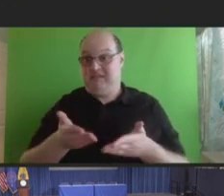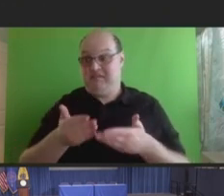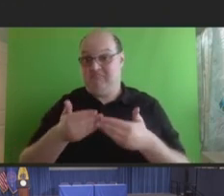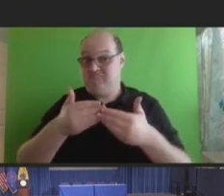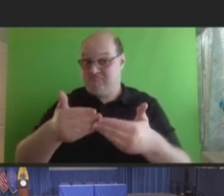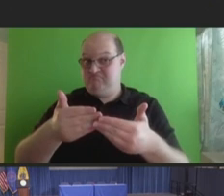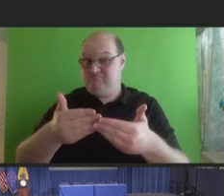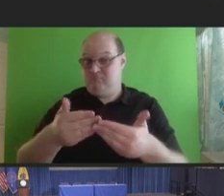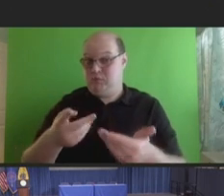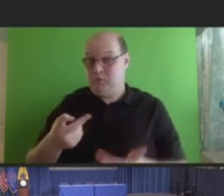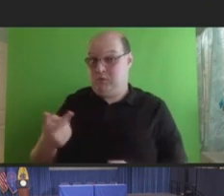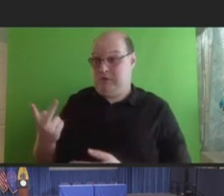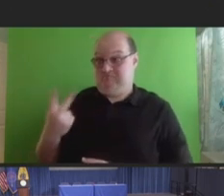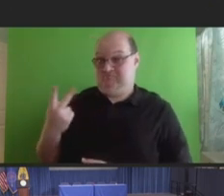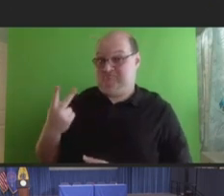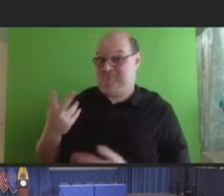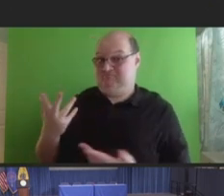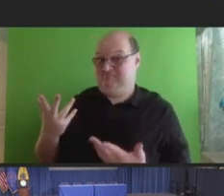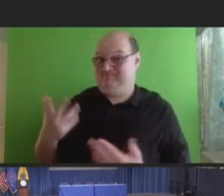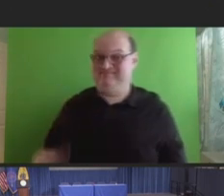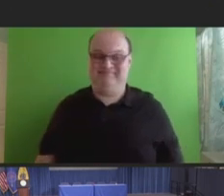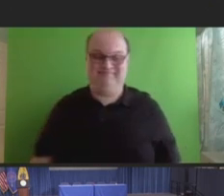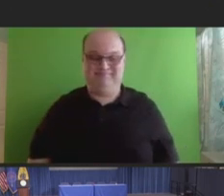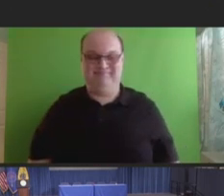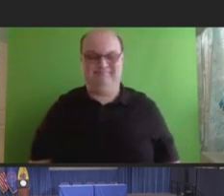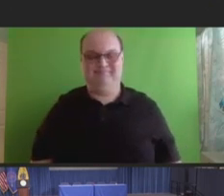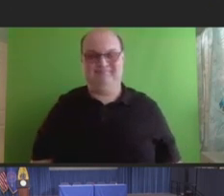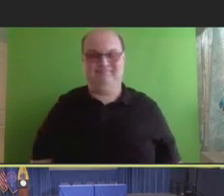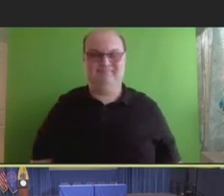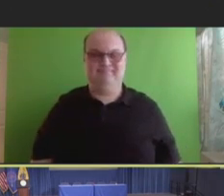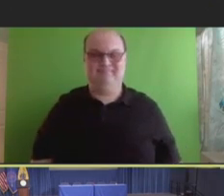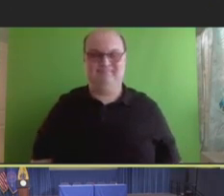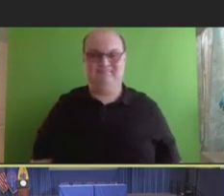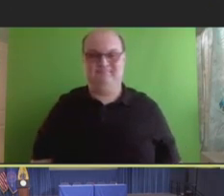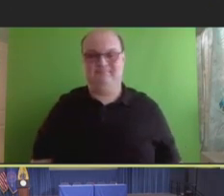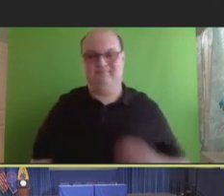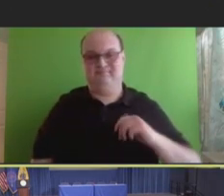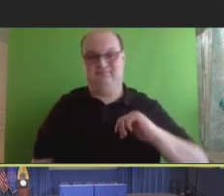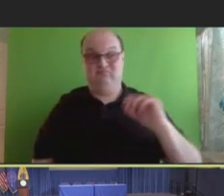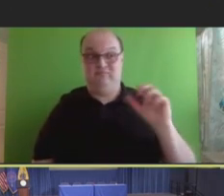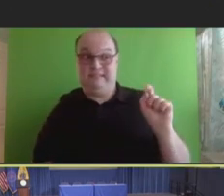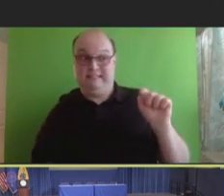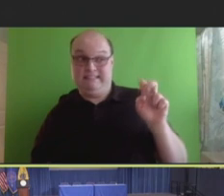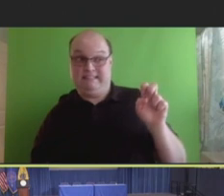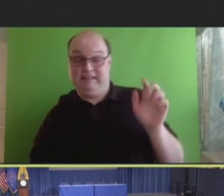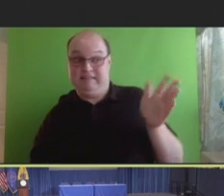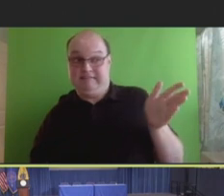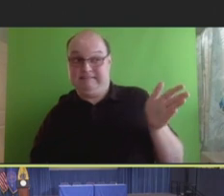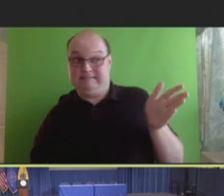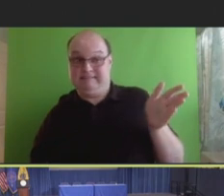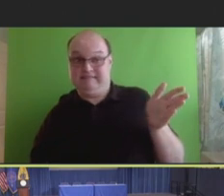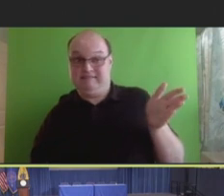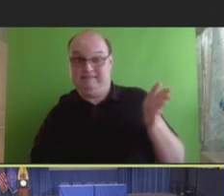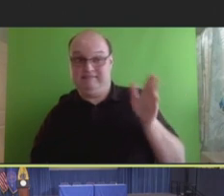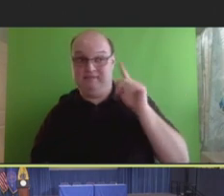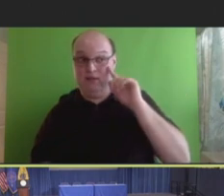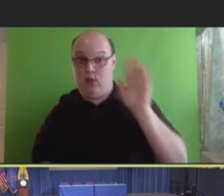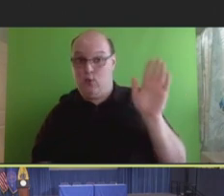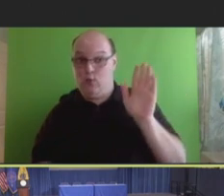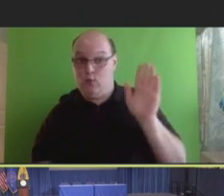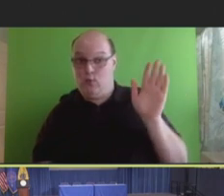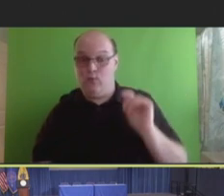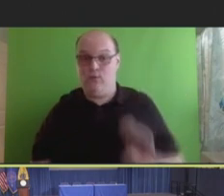Ann Aikin: Steve, can you -- or yeah, Steve, can you say hello? Okay. Rob, why don't you